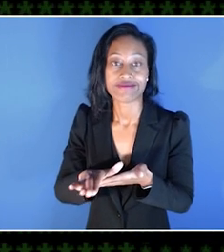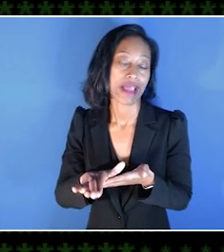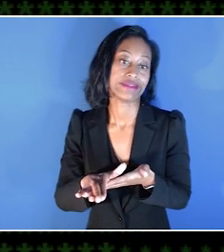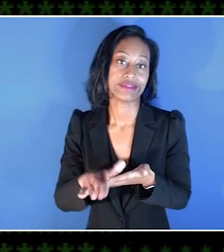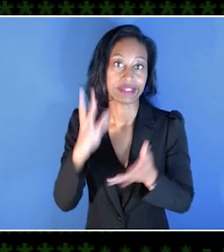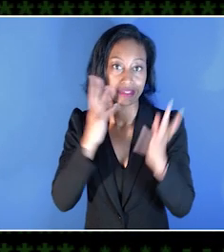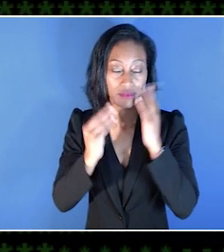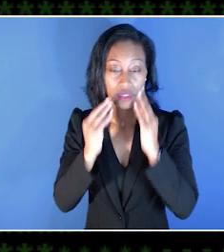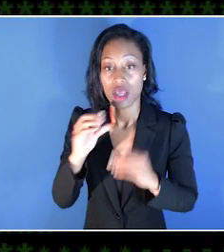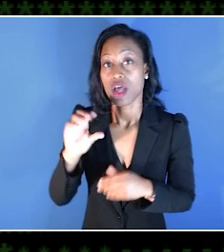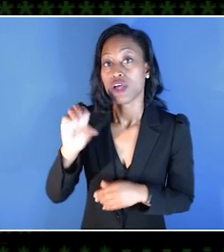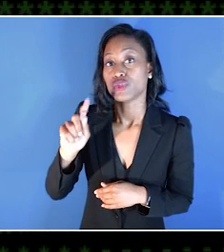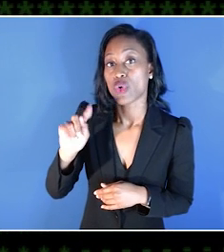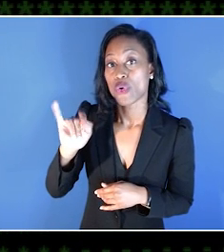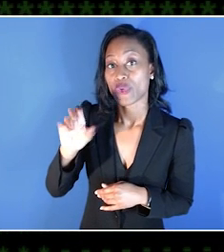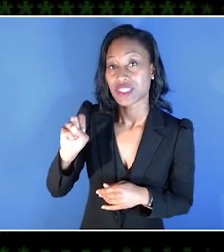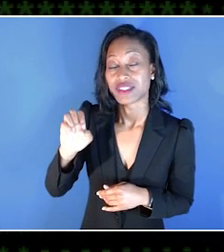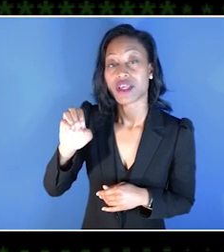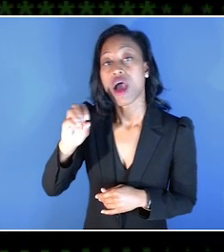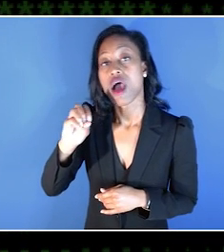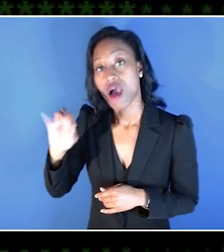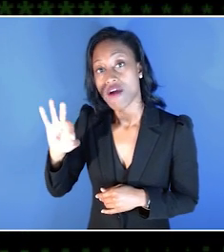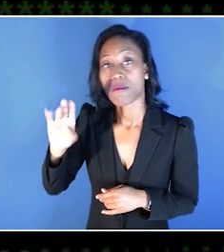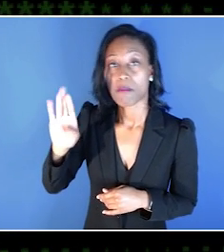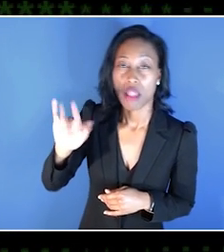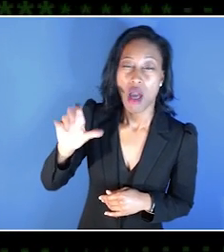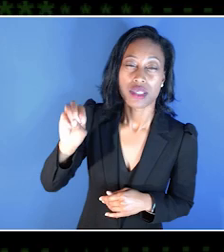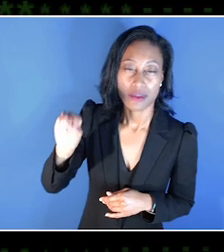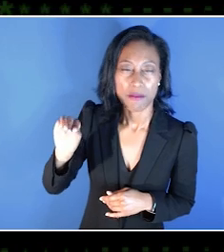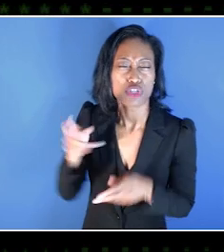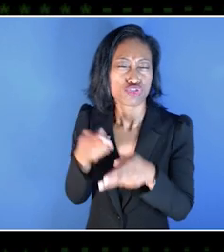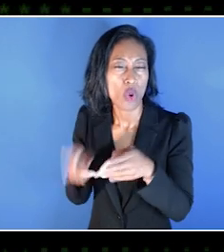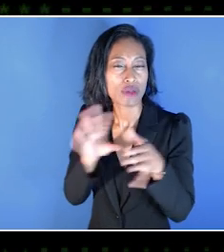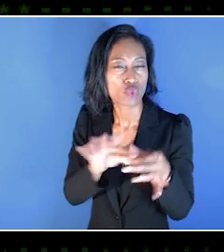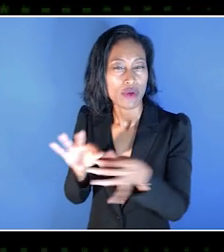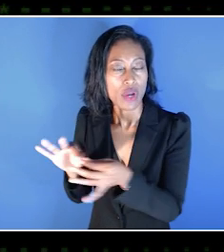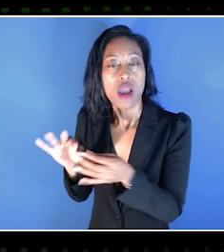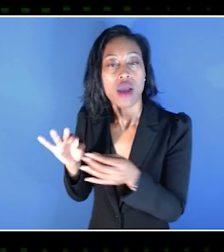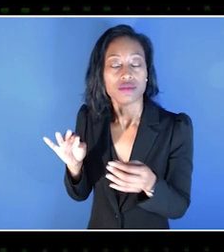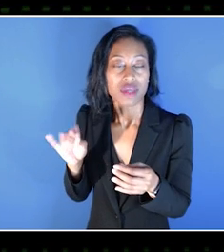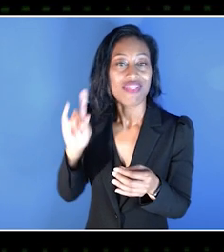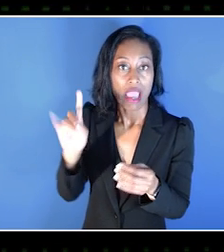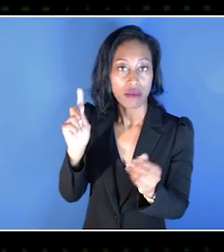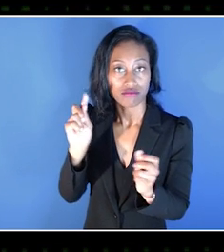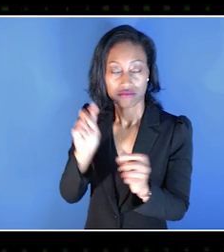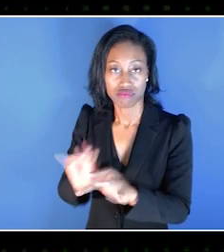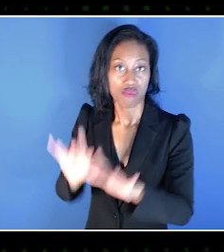Stories of Blossom is a short series of stories brought to life by imagination of a young girl.